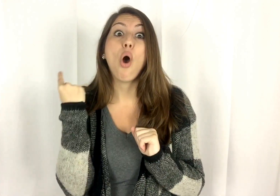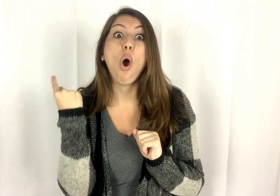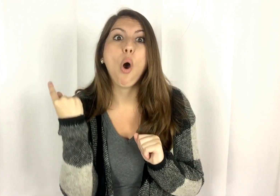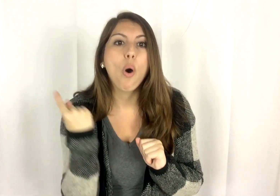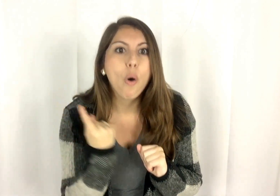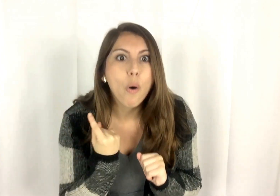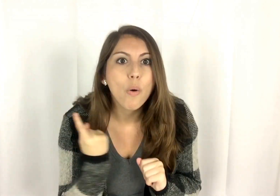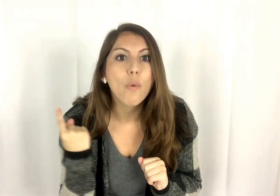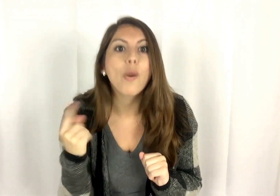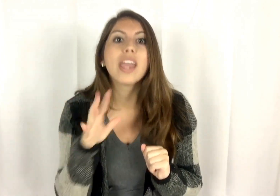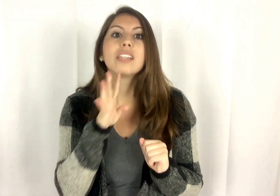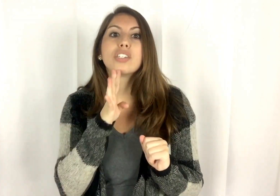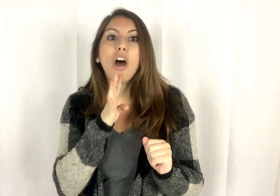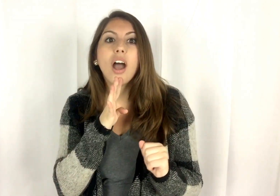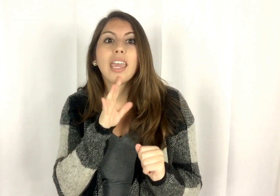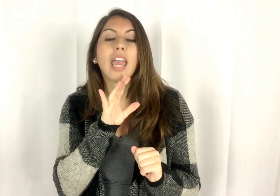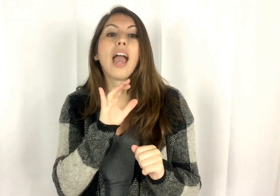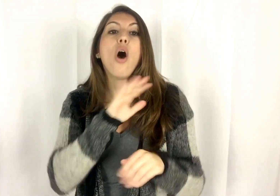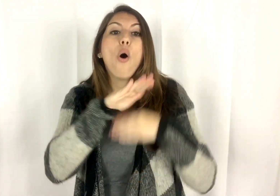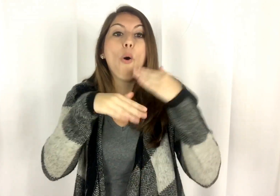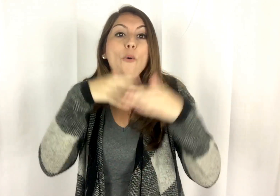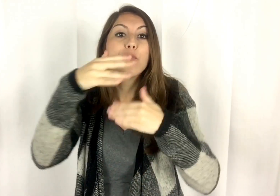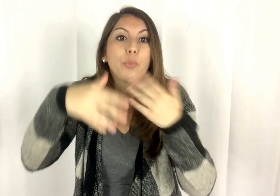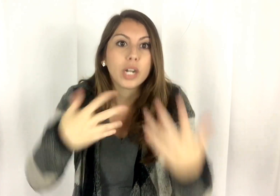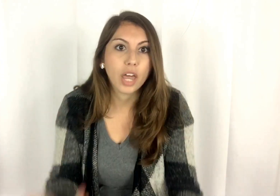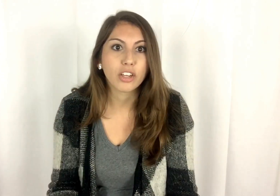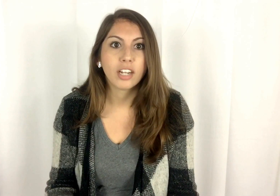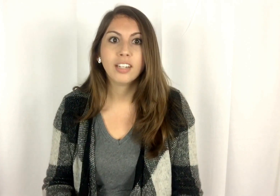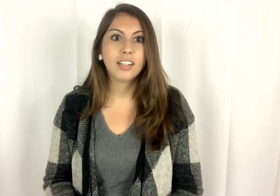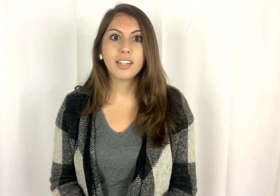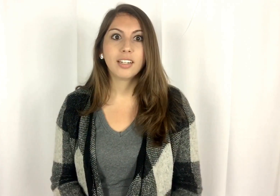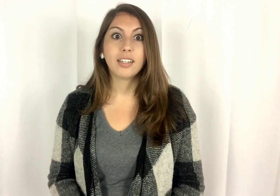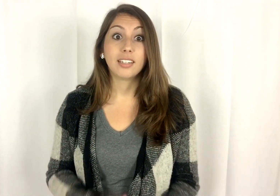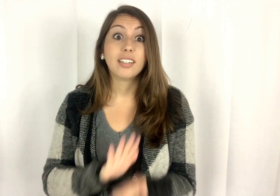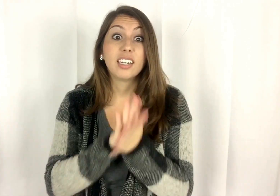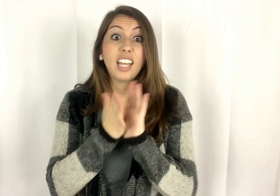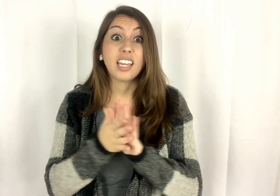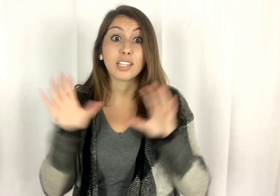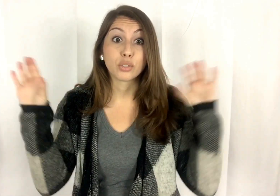always talking over one another. It gets